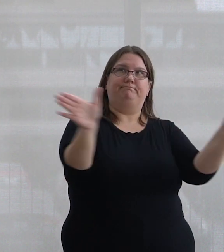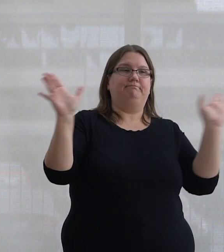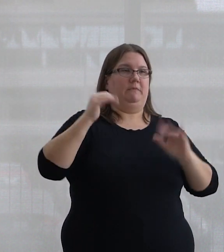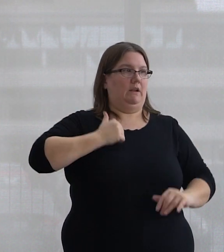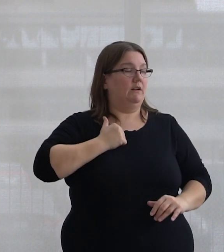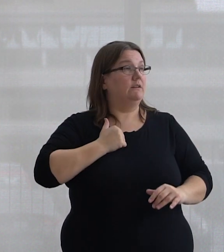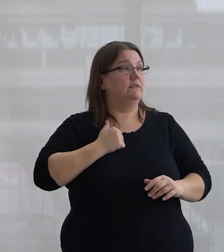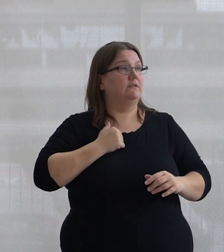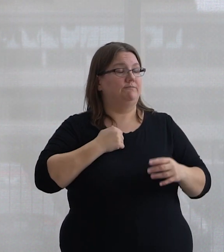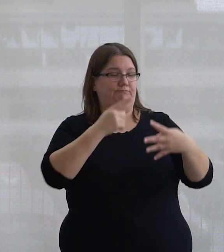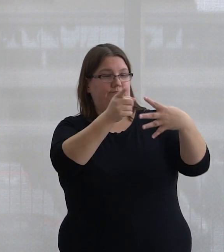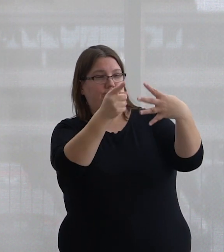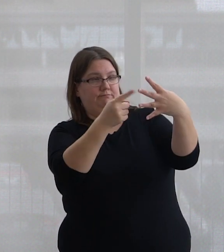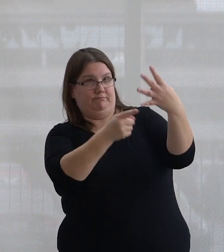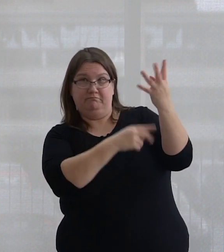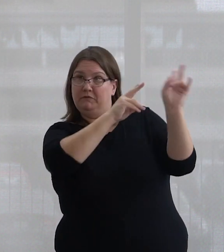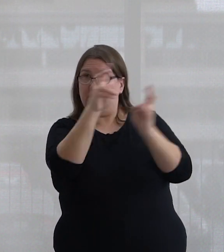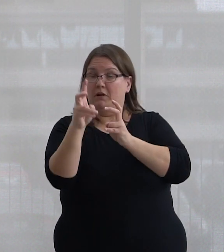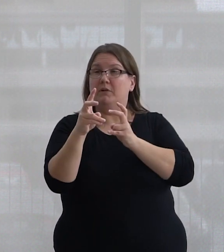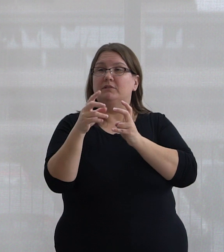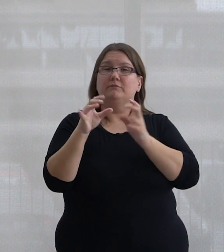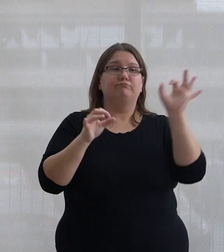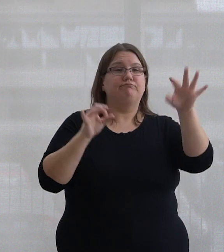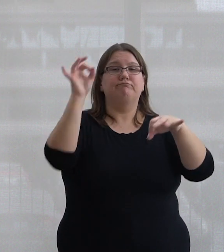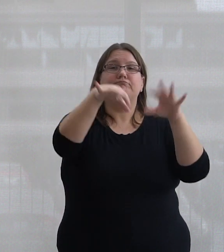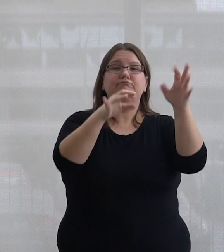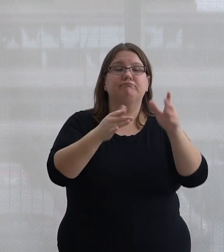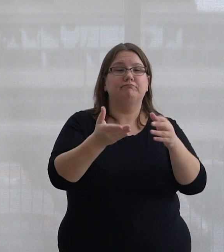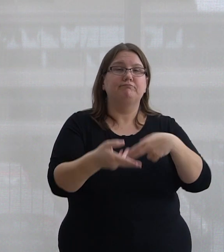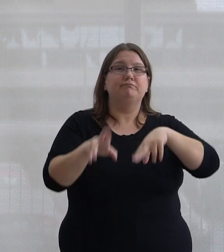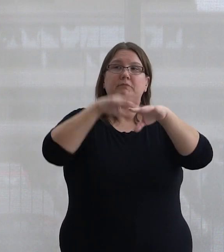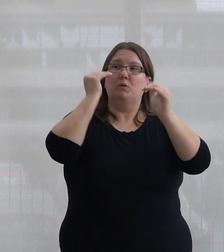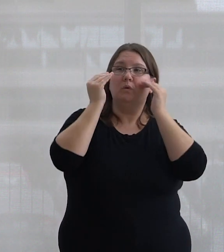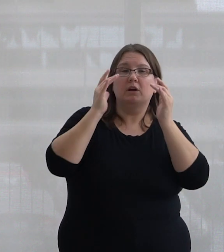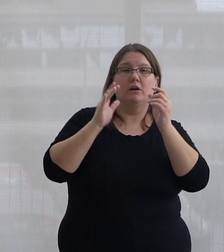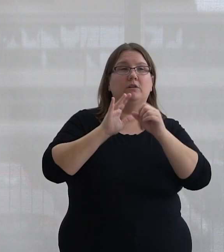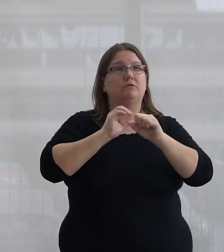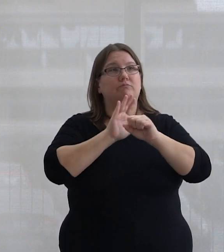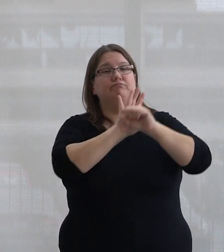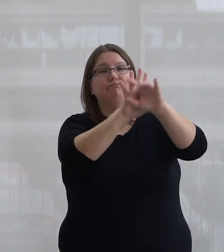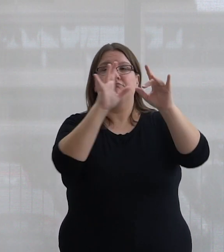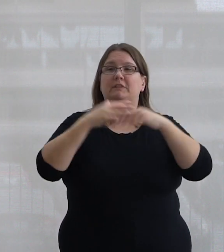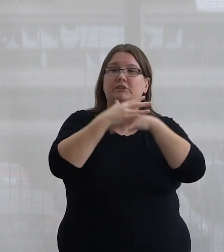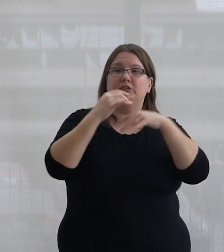The topics addressed throughout this Speaker Series are brought forth to raise awareness and to promote Indigenous resistance and resurgence.